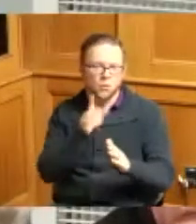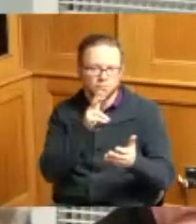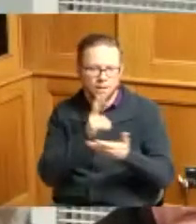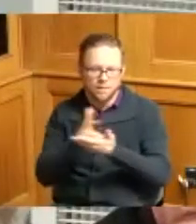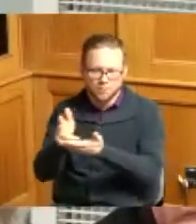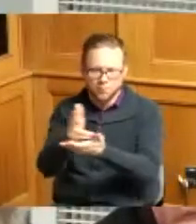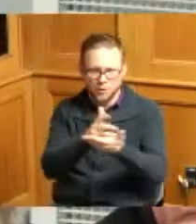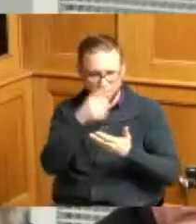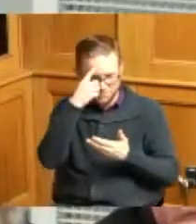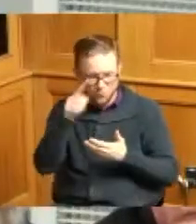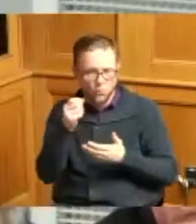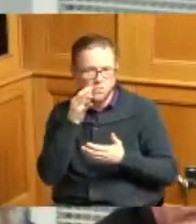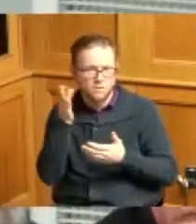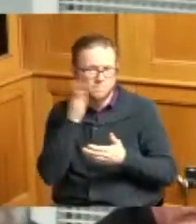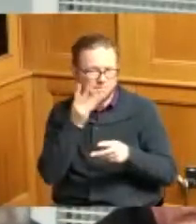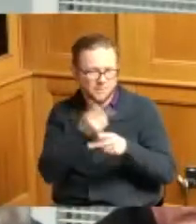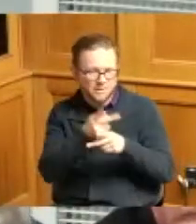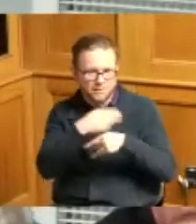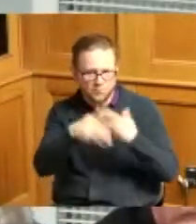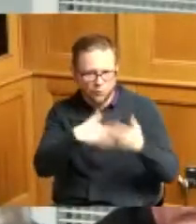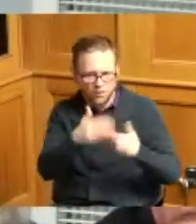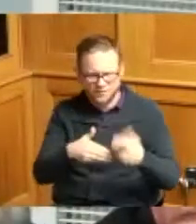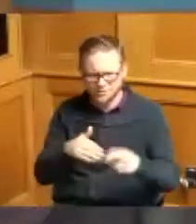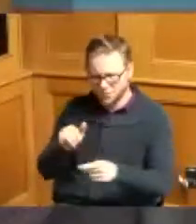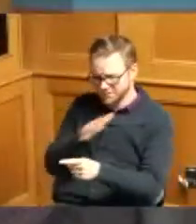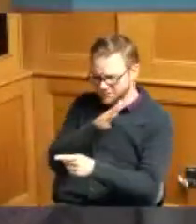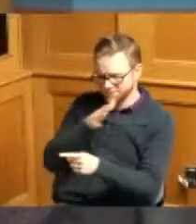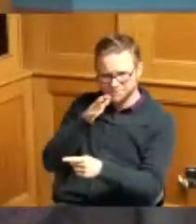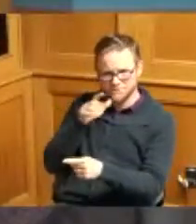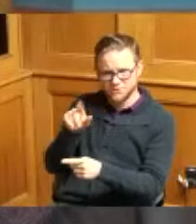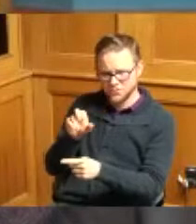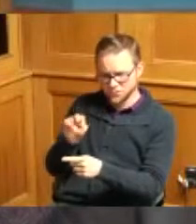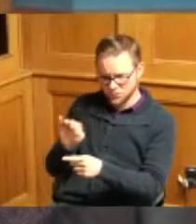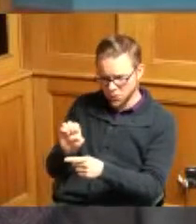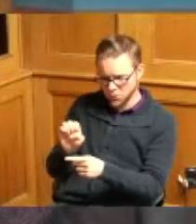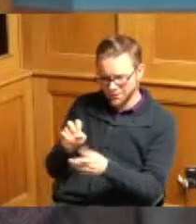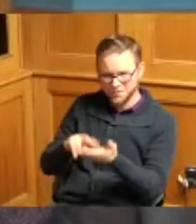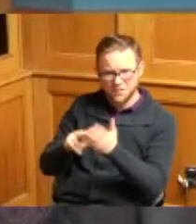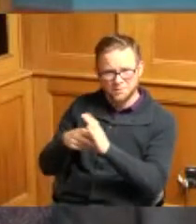would the agricultural change and the change in the zoning then require additional hearings if